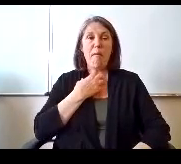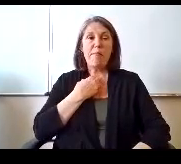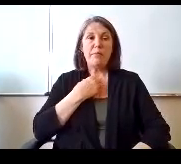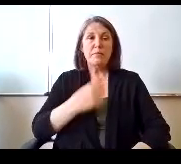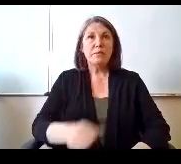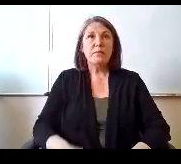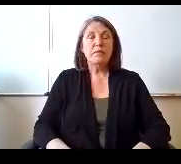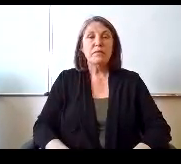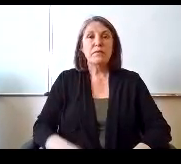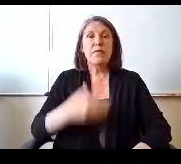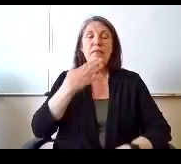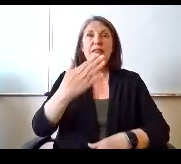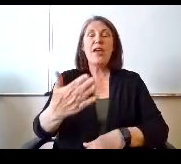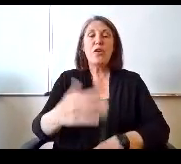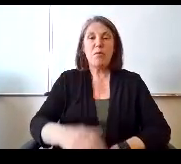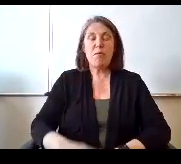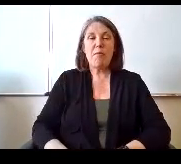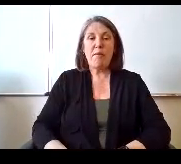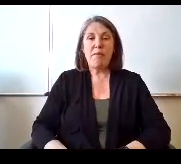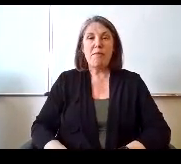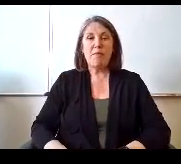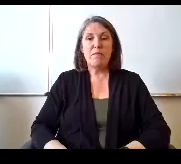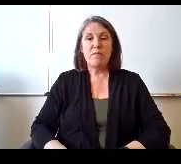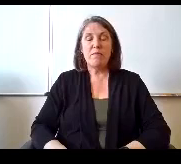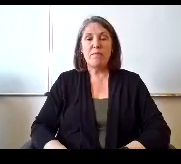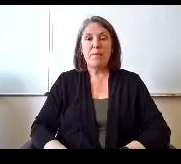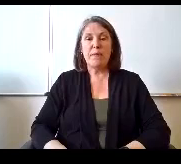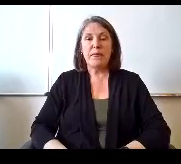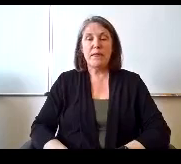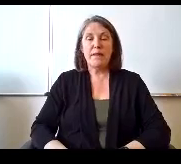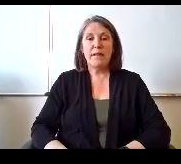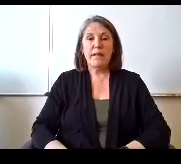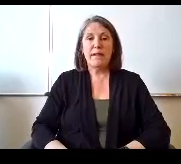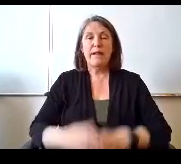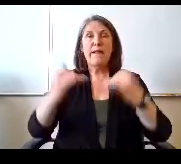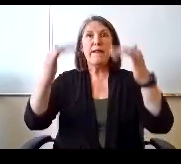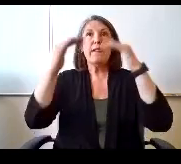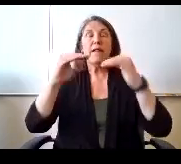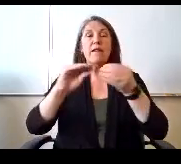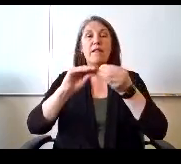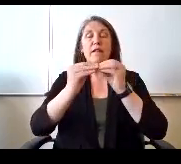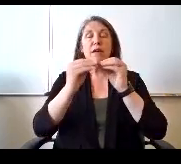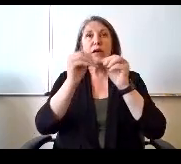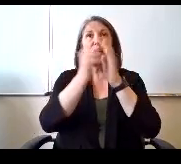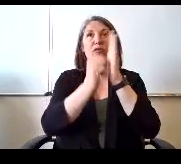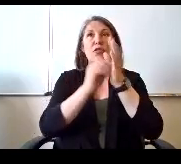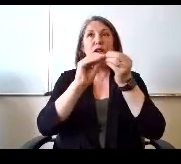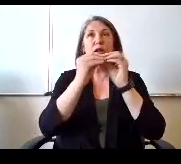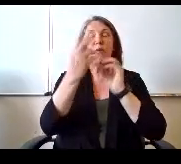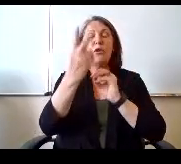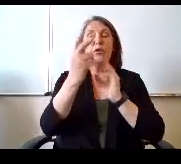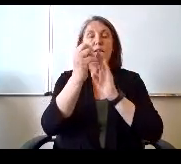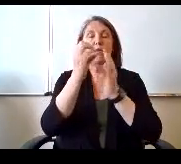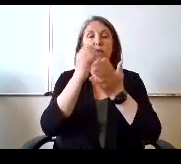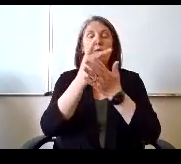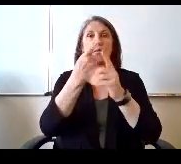Thank you Mr Lavalley. We're moving on to agenda Item 2. The approval of the agenda. Miss mattson.